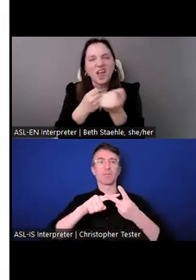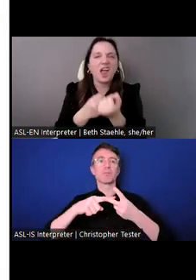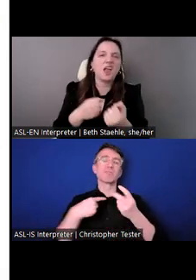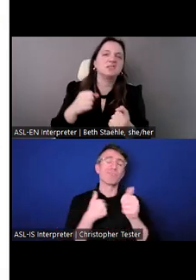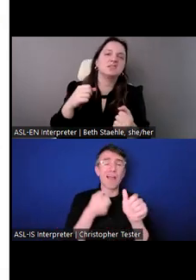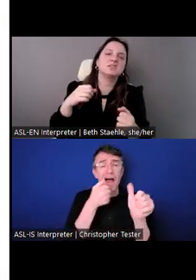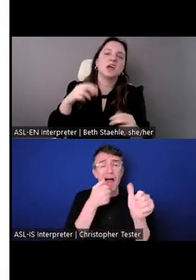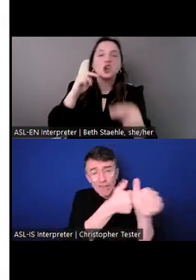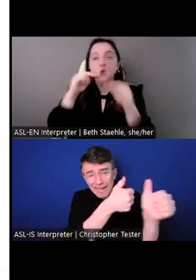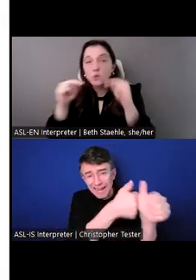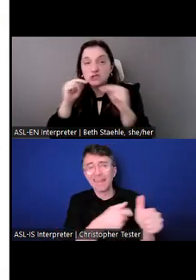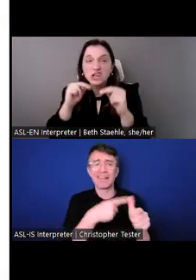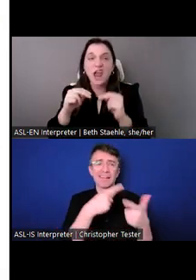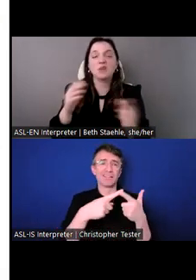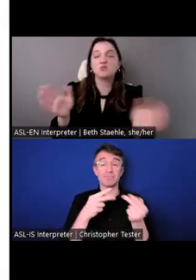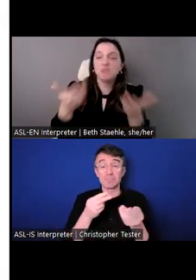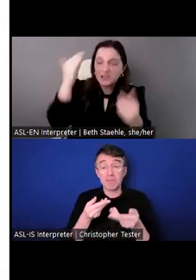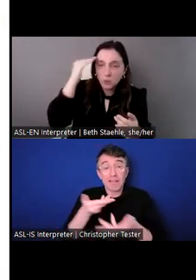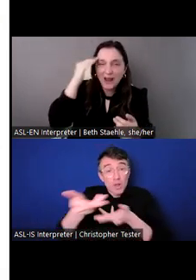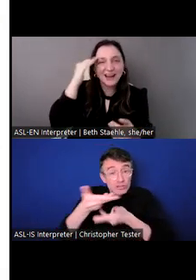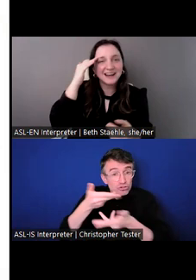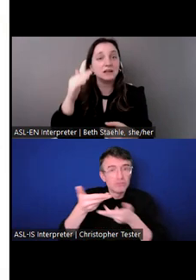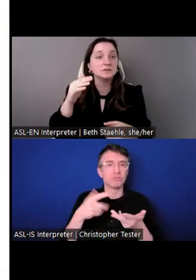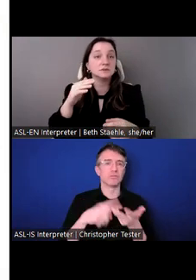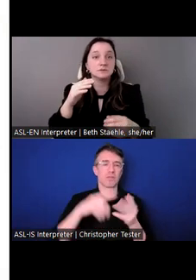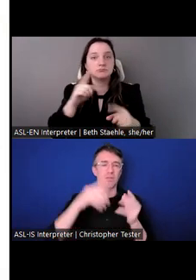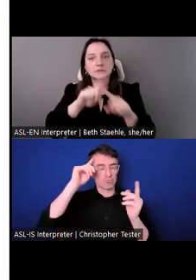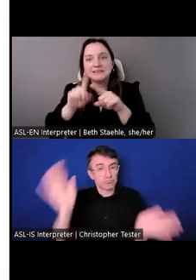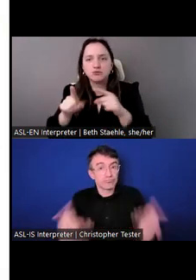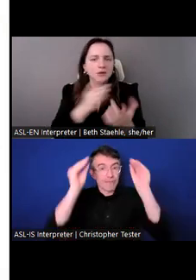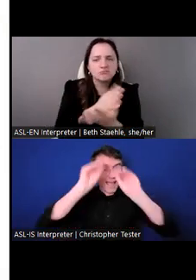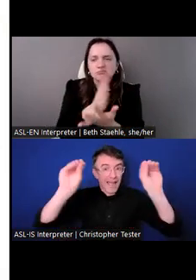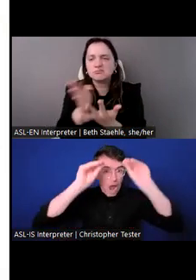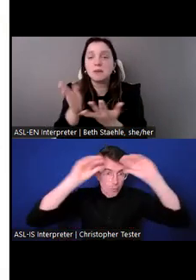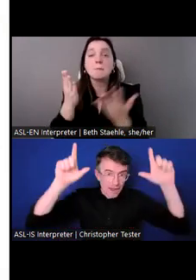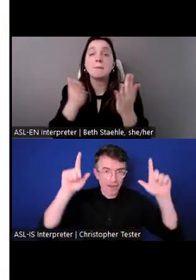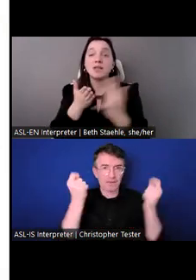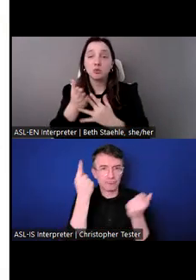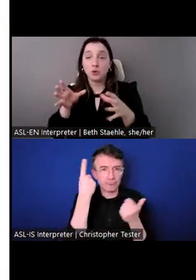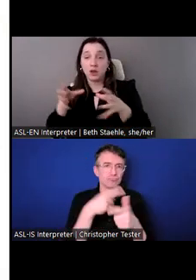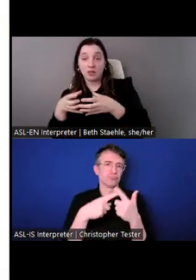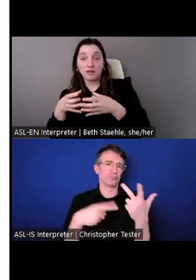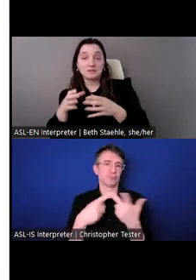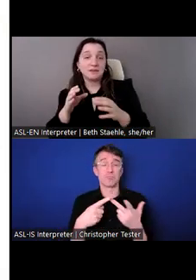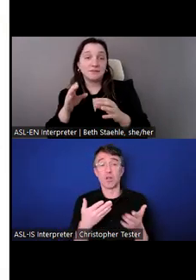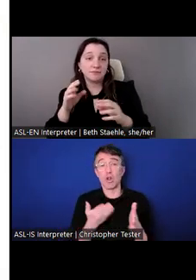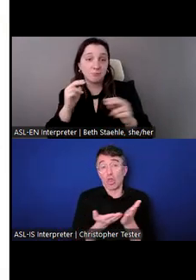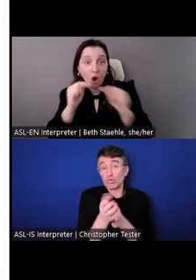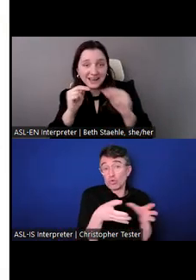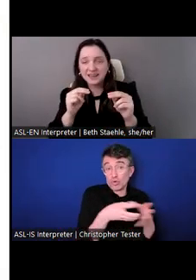better conditions through collective bargaining, and, often, help them with legislative and policy change.